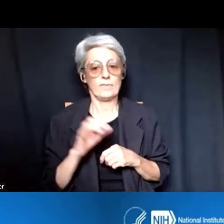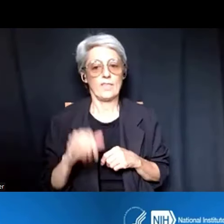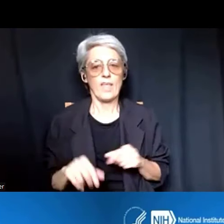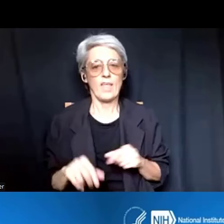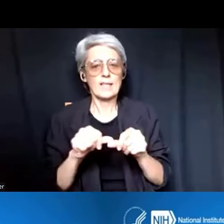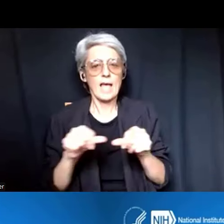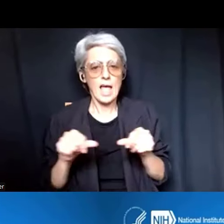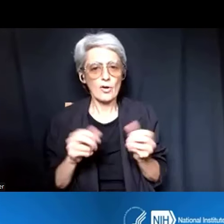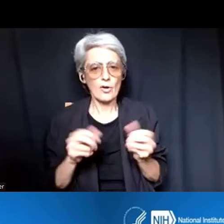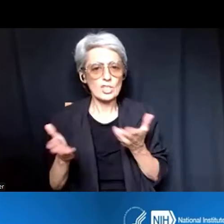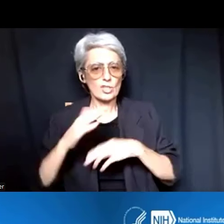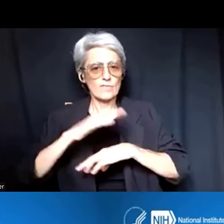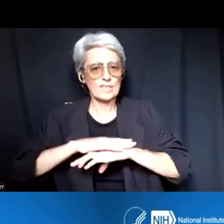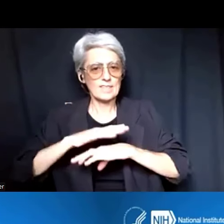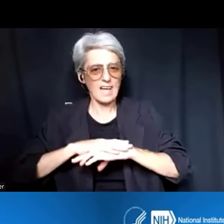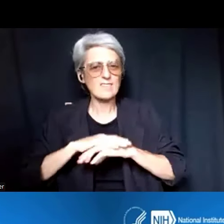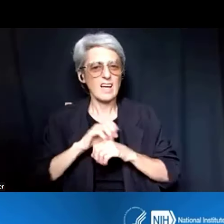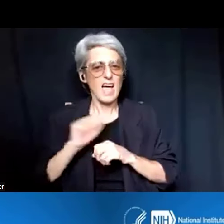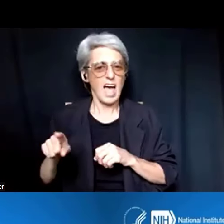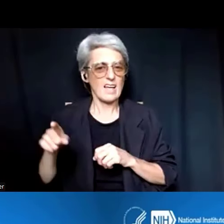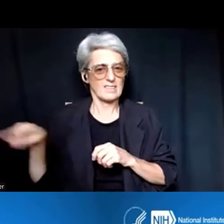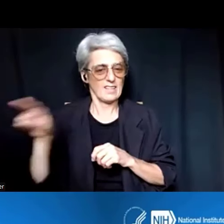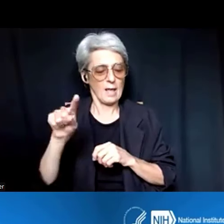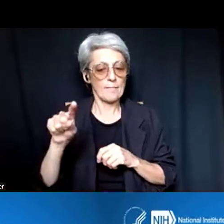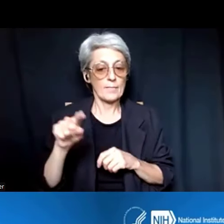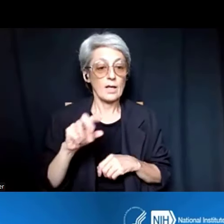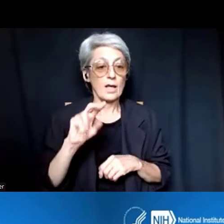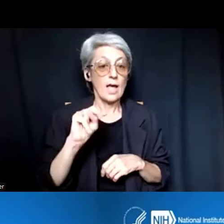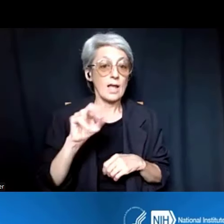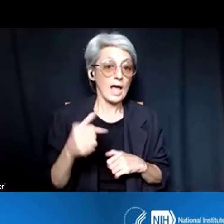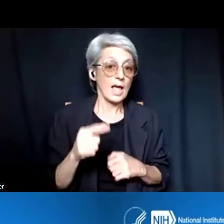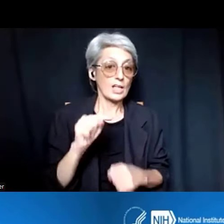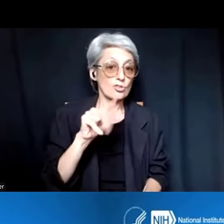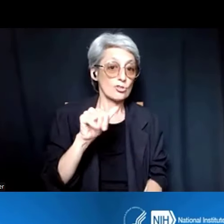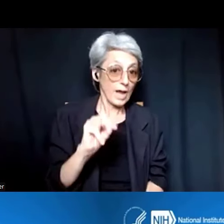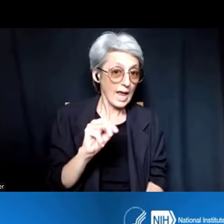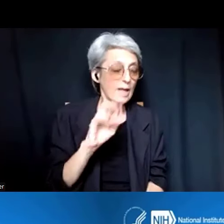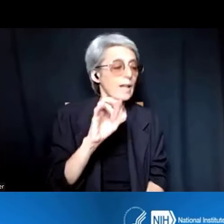Otherwise, NIH Train is a good resource of what do I put into the table,